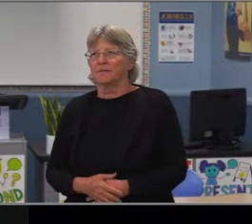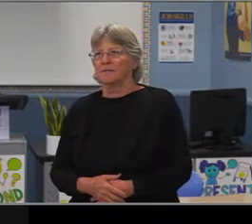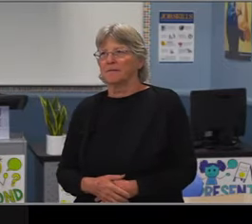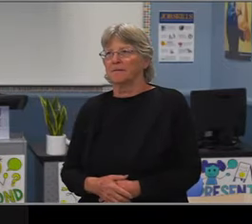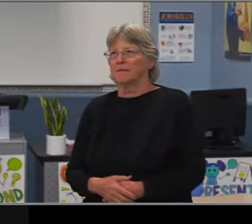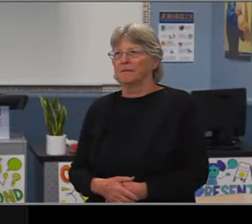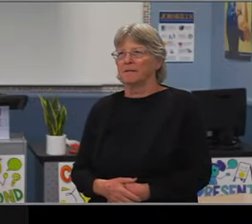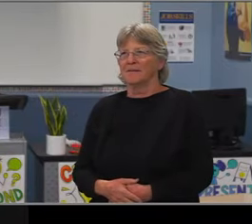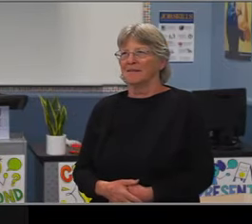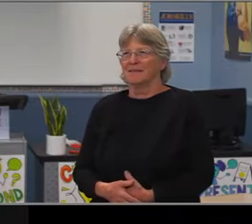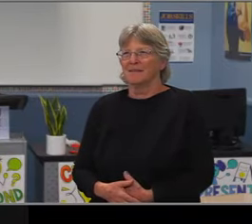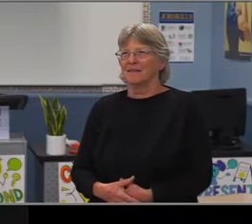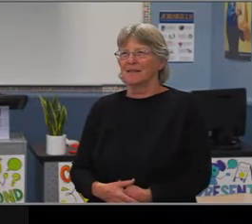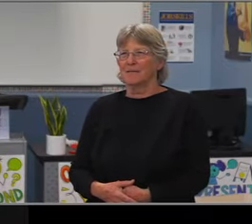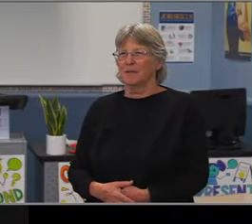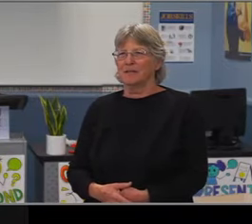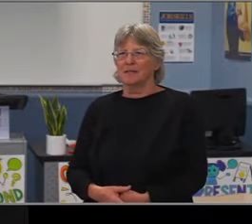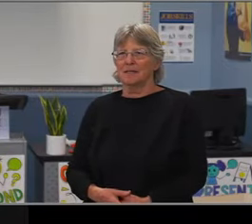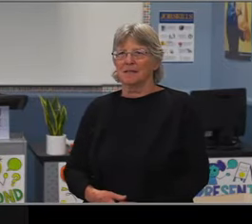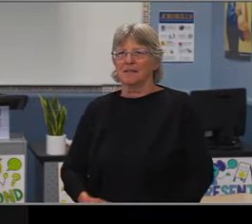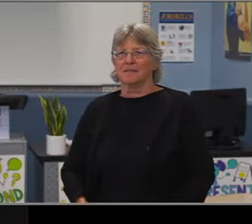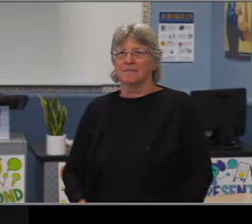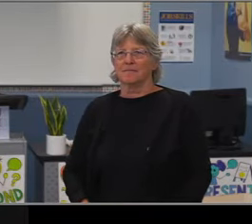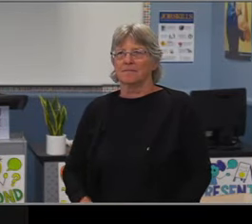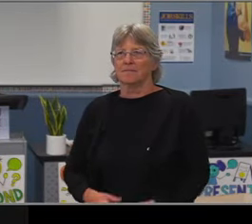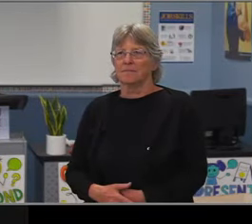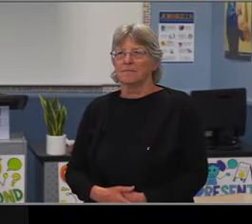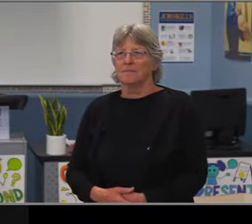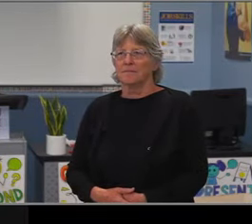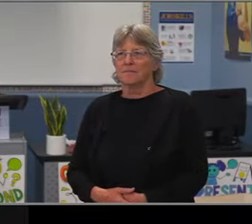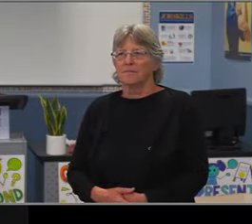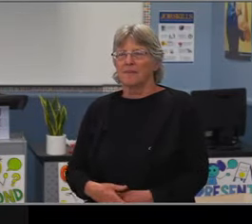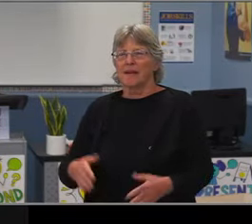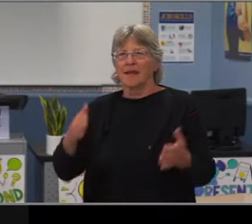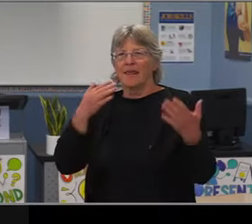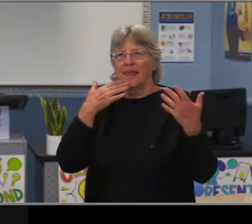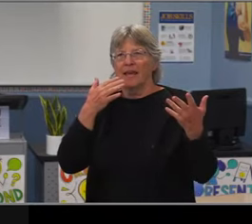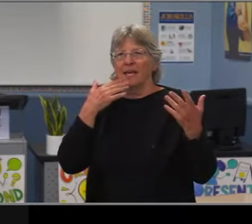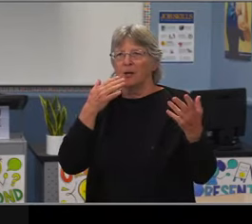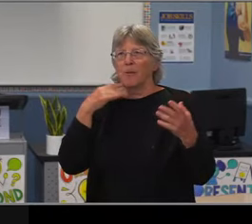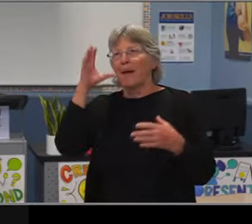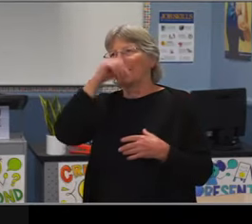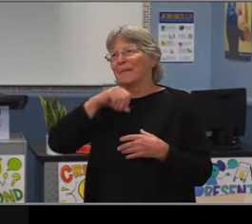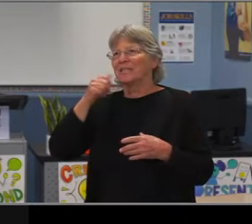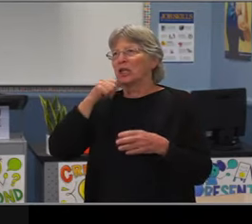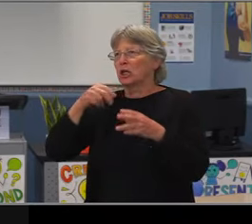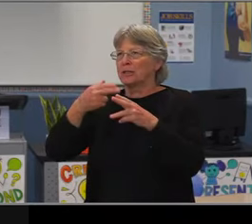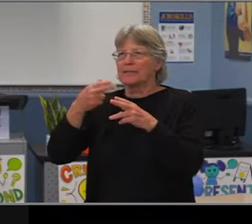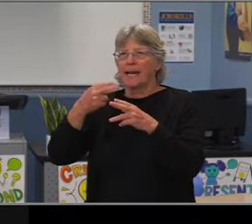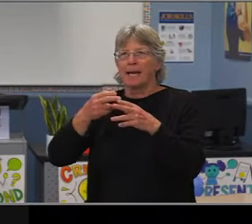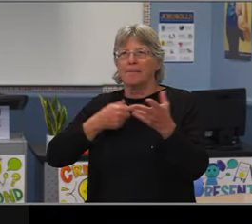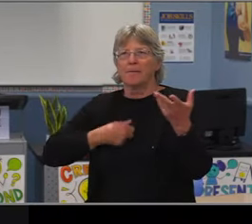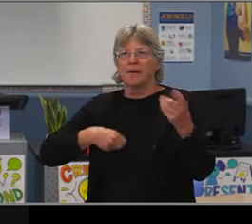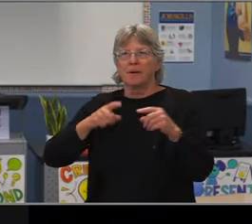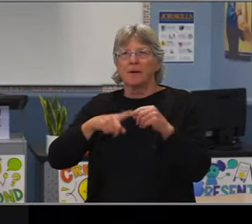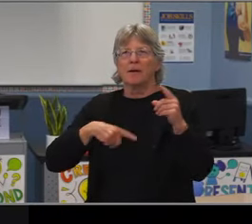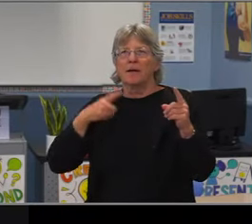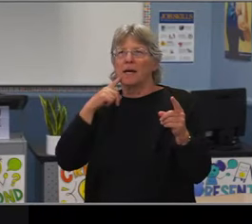Mrs. Marlin, Ms. Coronary, our ASB director, One of our English teachers Miss. one of our law teachers Miss